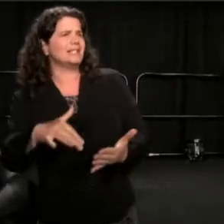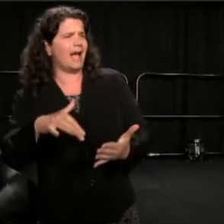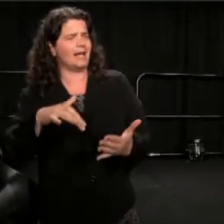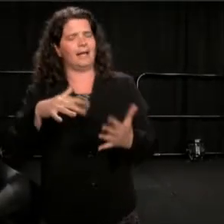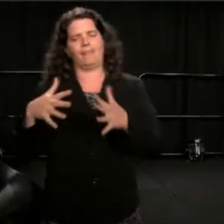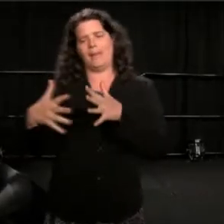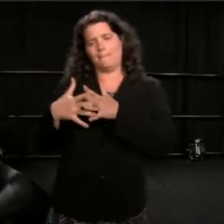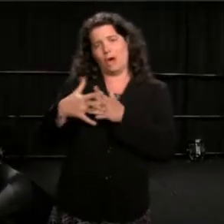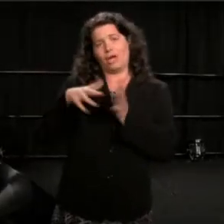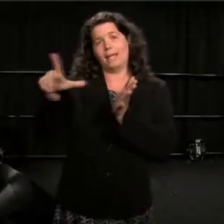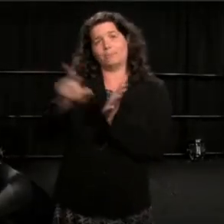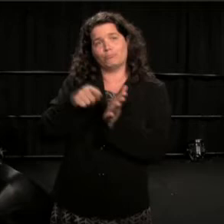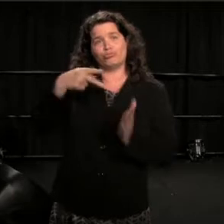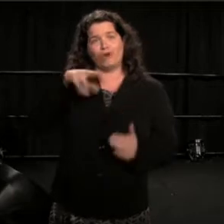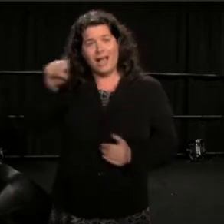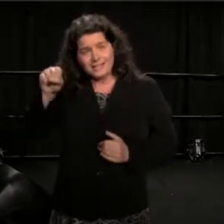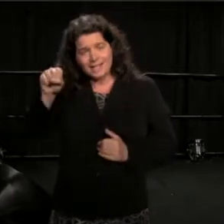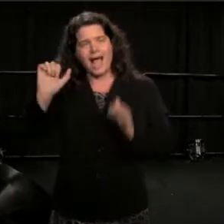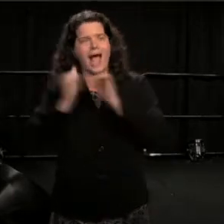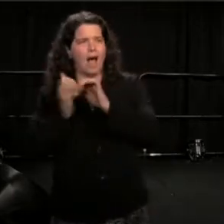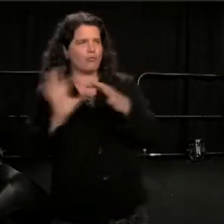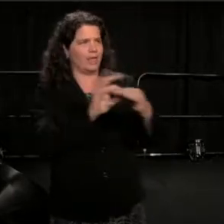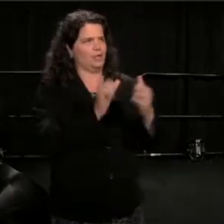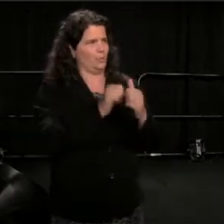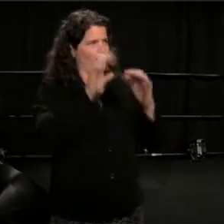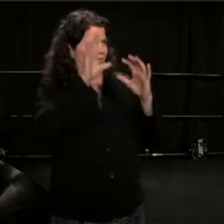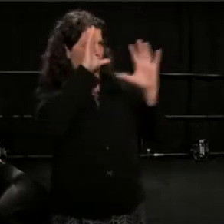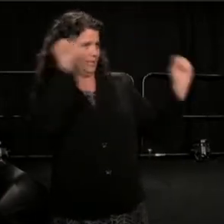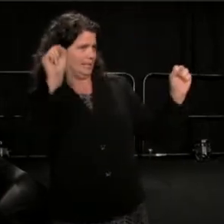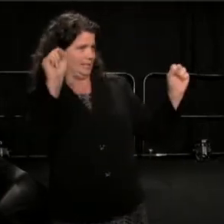I was travelling on both President Clinton's Campaign plane, and Bob Dowles.